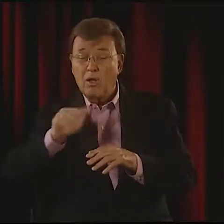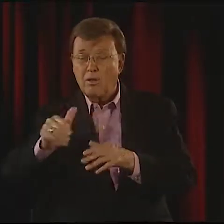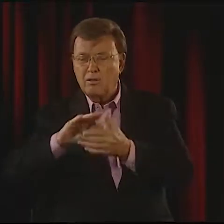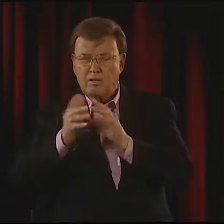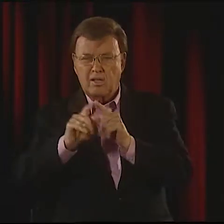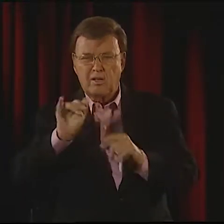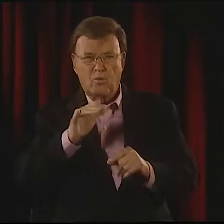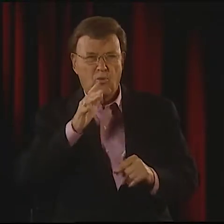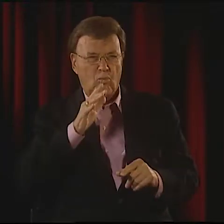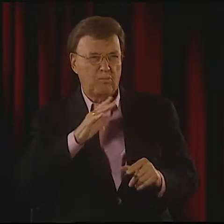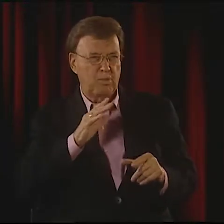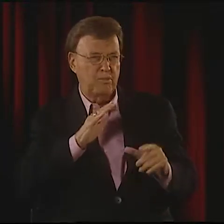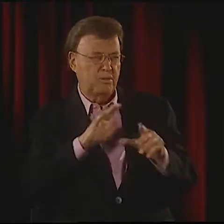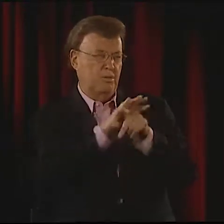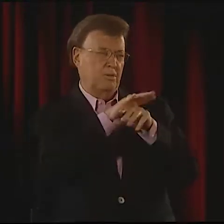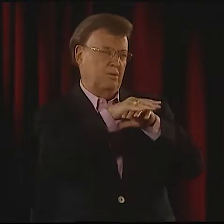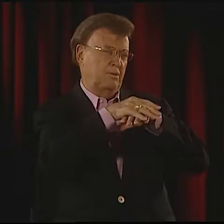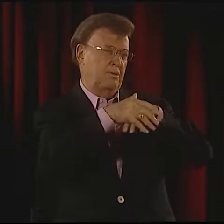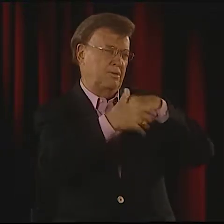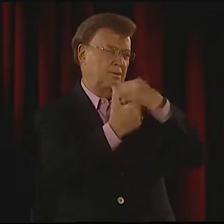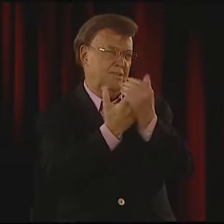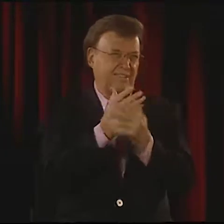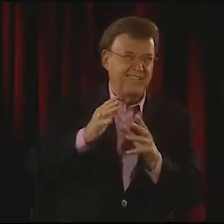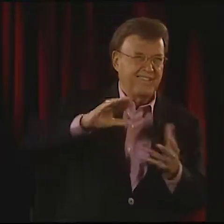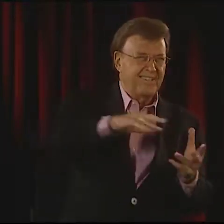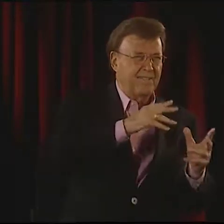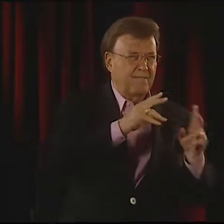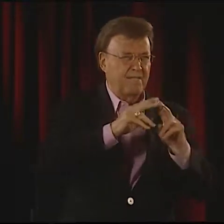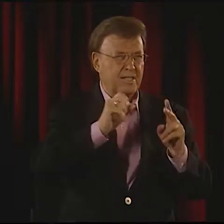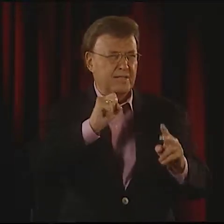OR HE'D TALK ABOUT THE WATER FLOWING OVER SMALLER ROCKS,